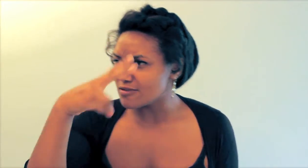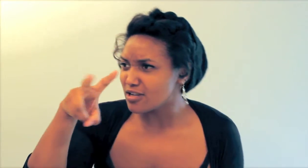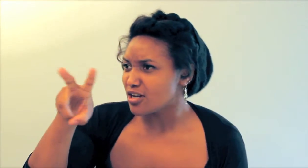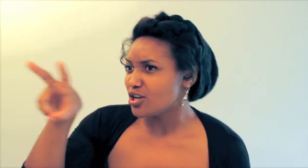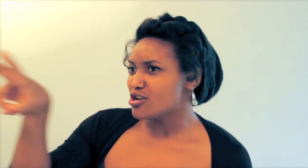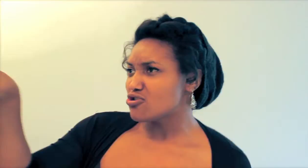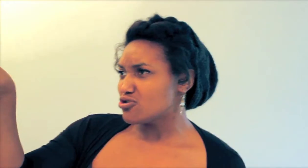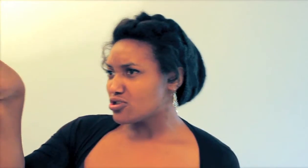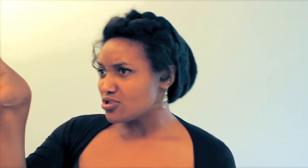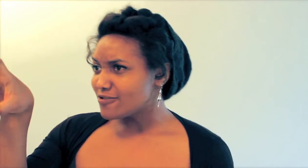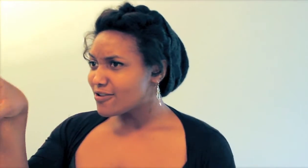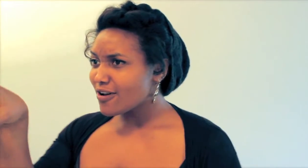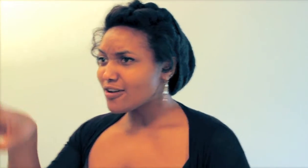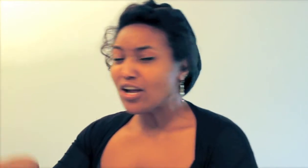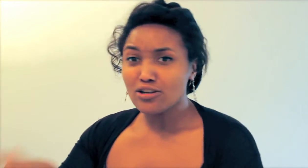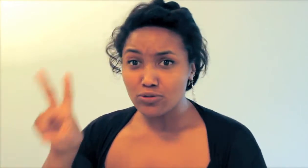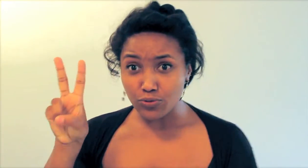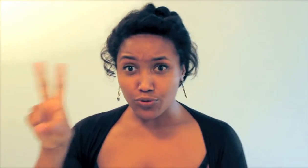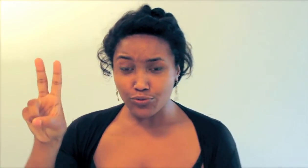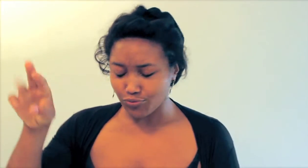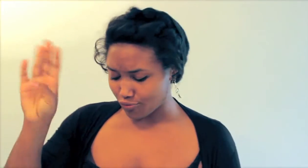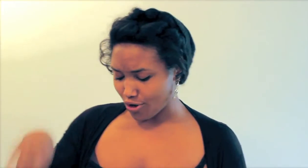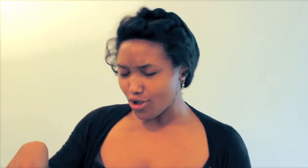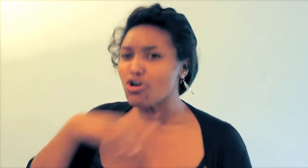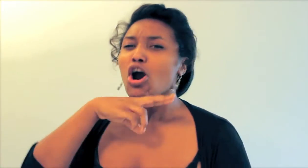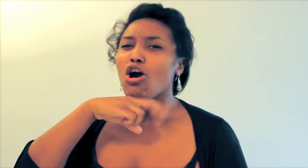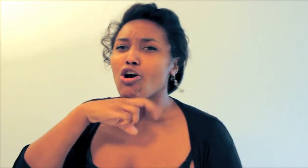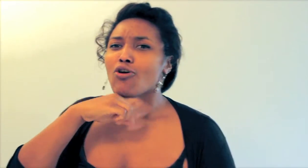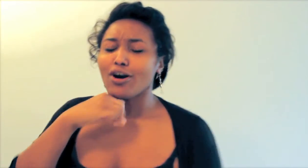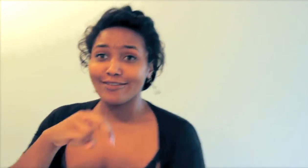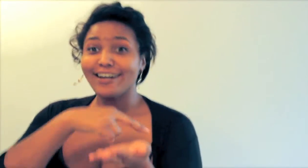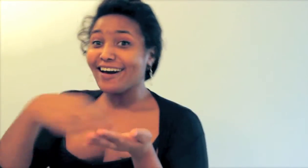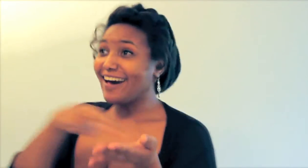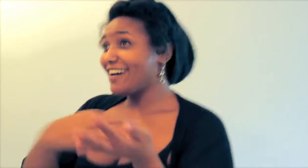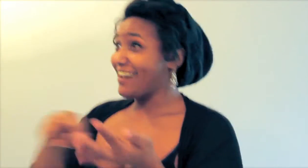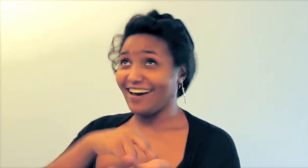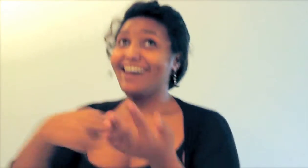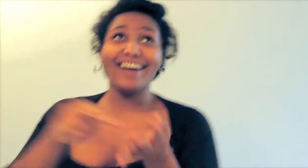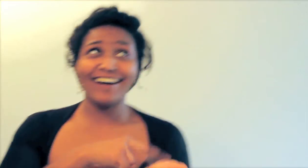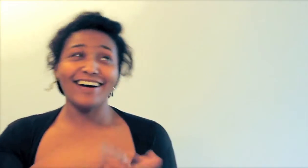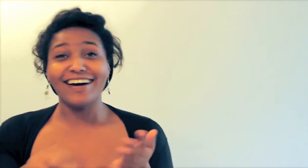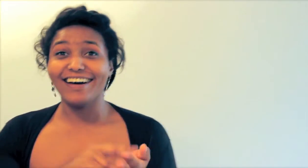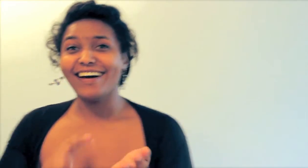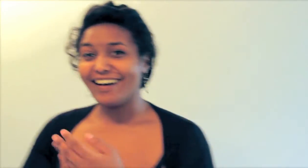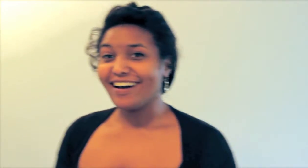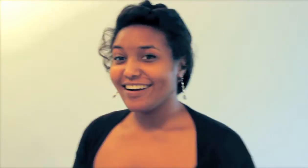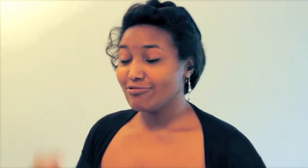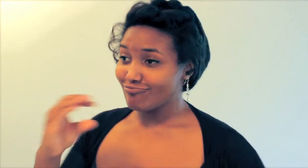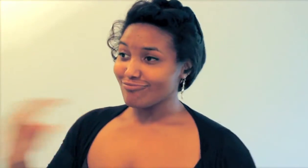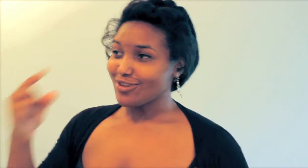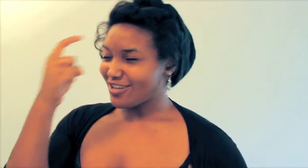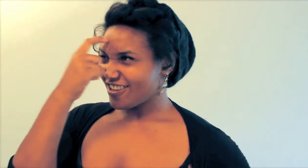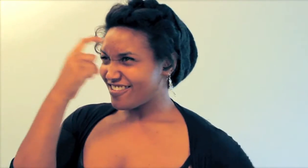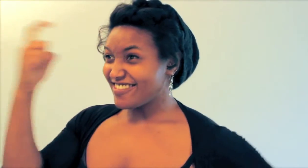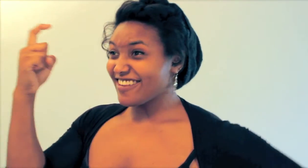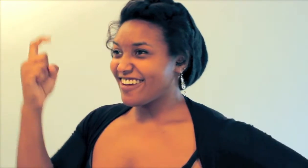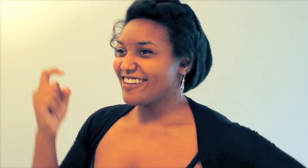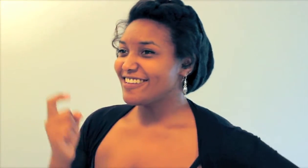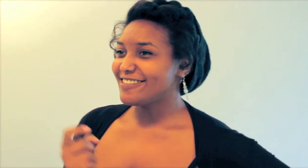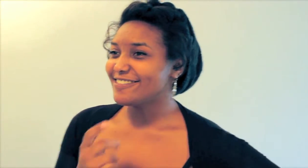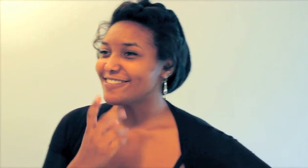saw the two little pigs dancing and thought,